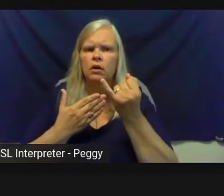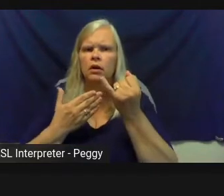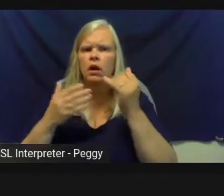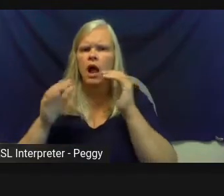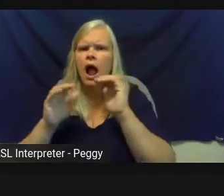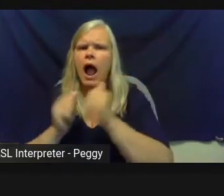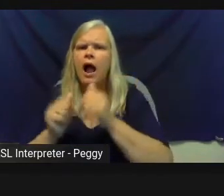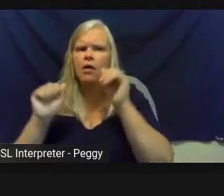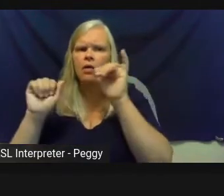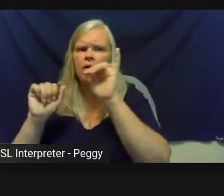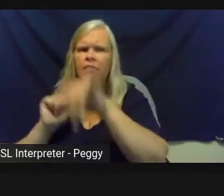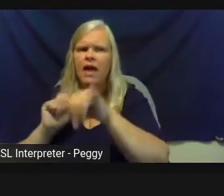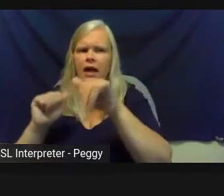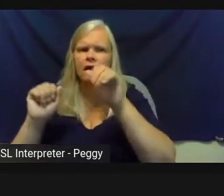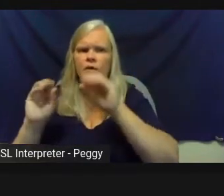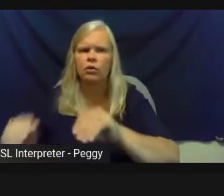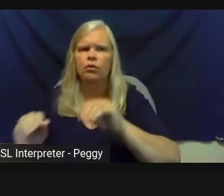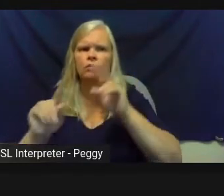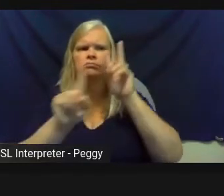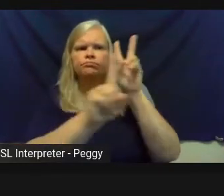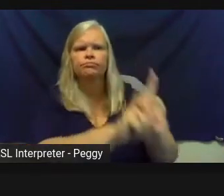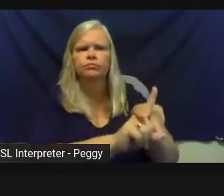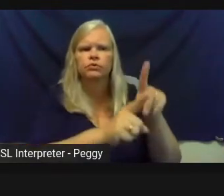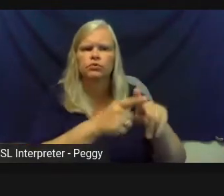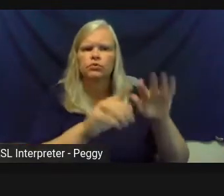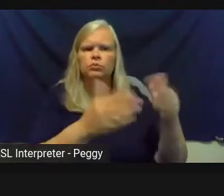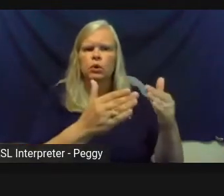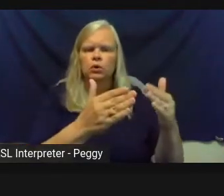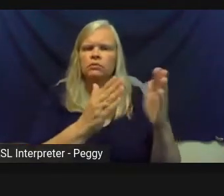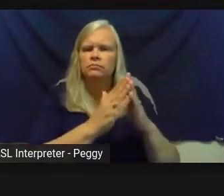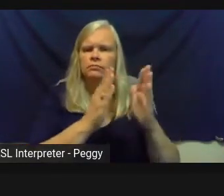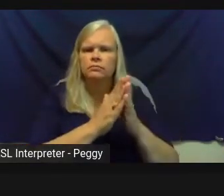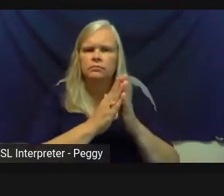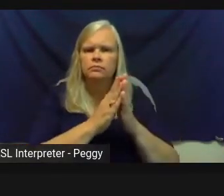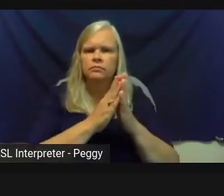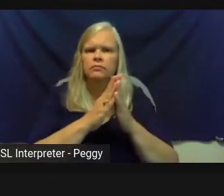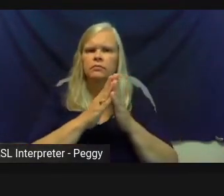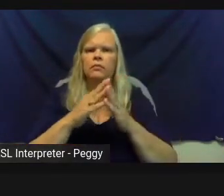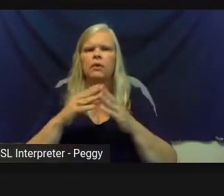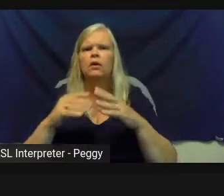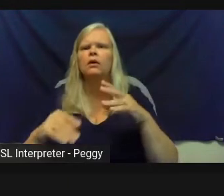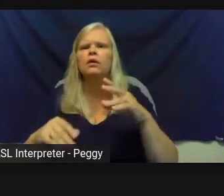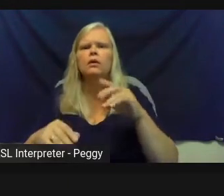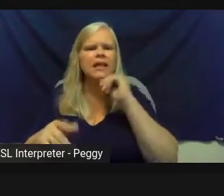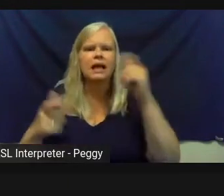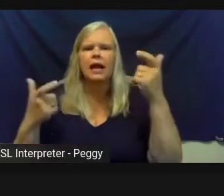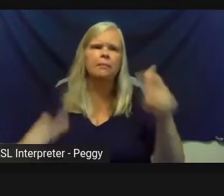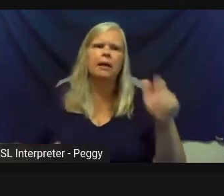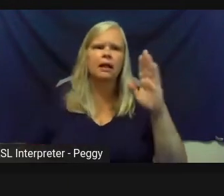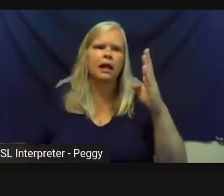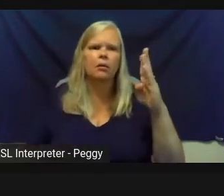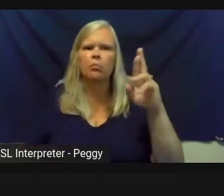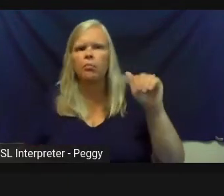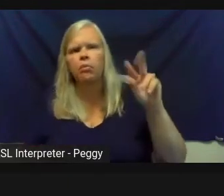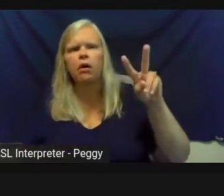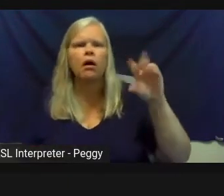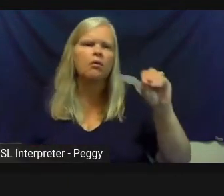community where maybe there isn't, you know, such an established local arts agency like Bravo, funders like Invest DSM, and group creatives.